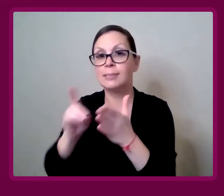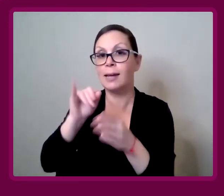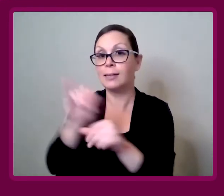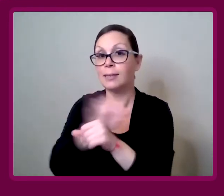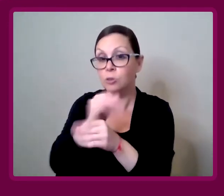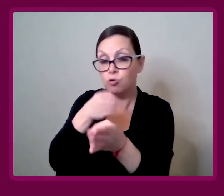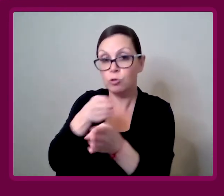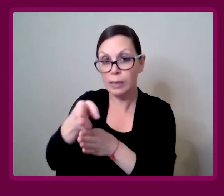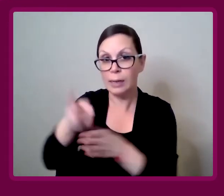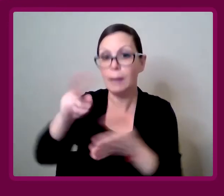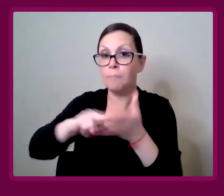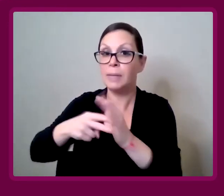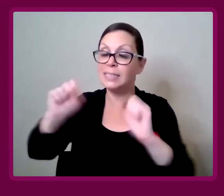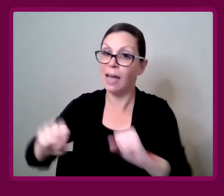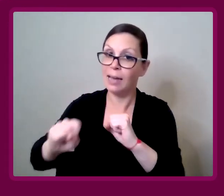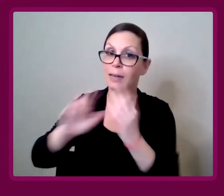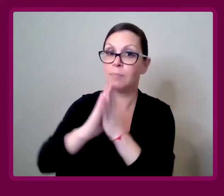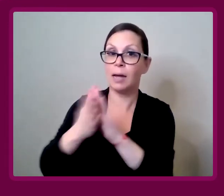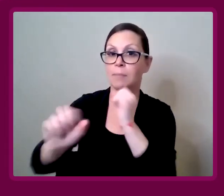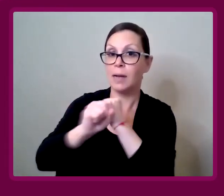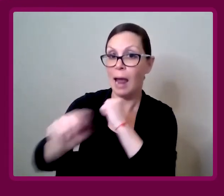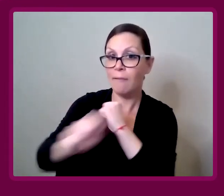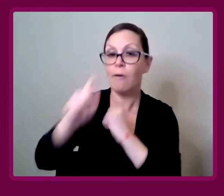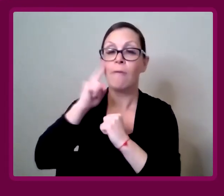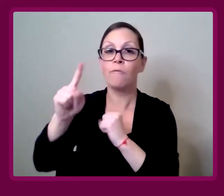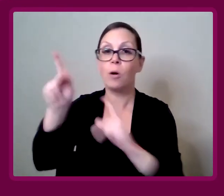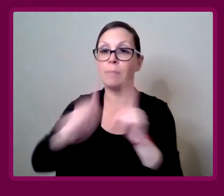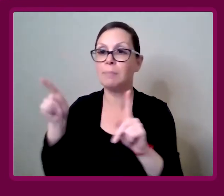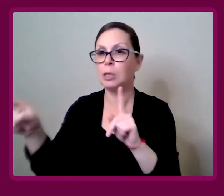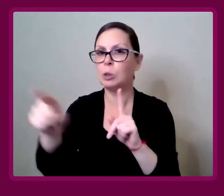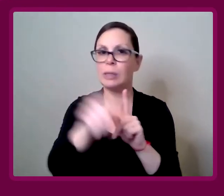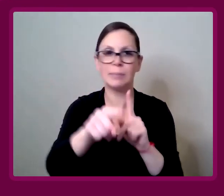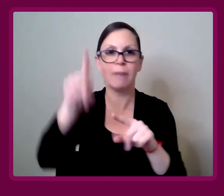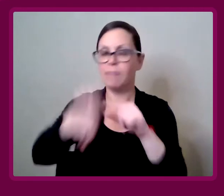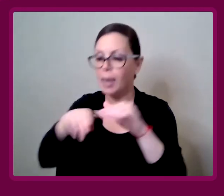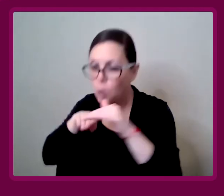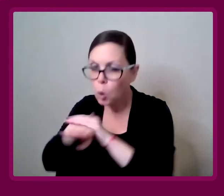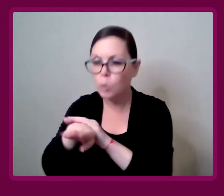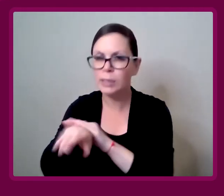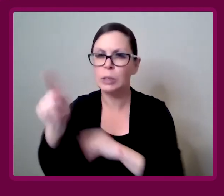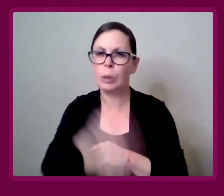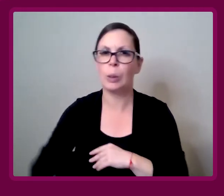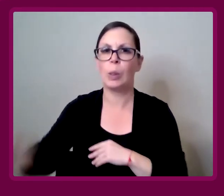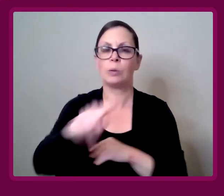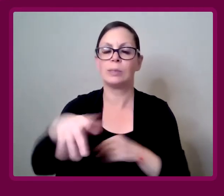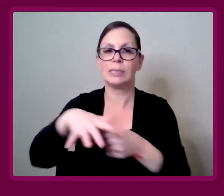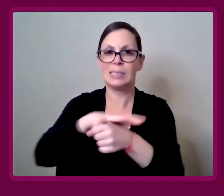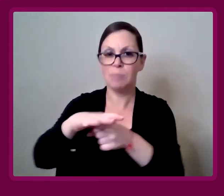It's meant that I can be an advocate for people who don't get to go into those kinds of rooms,